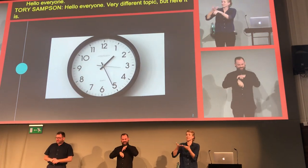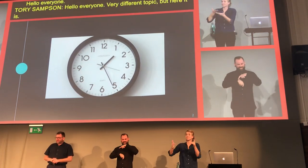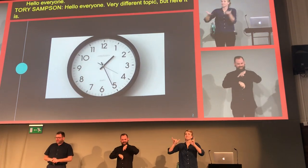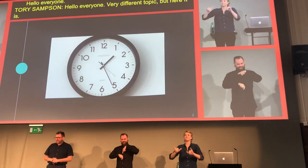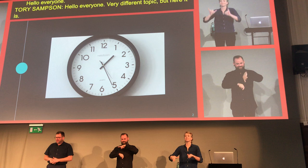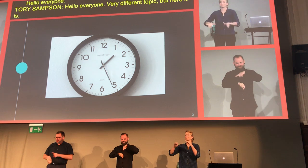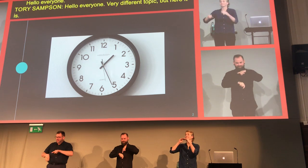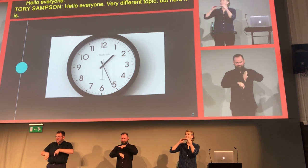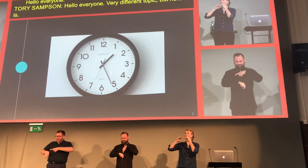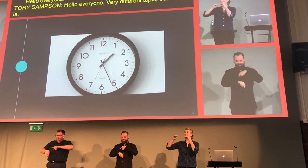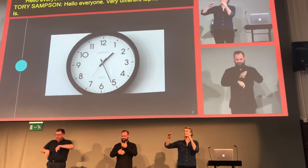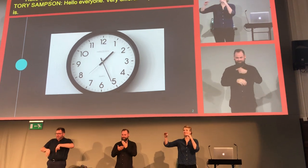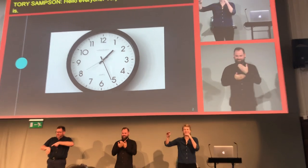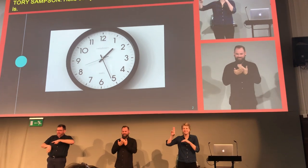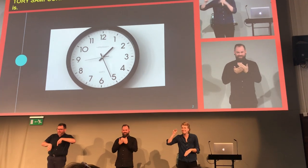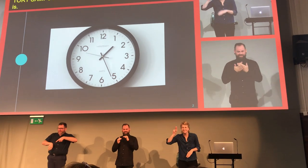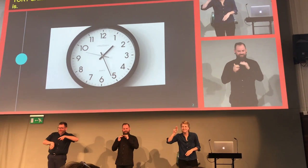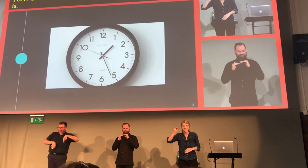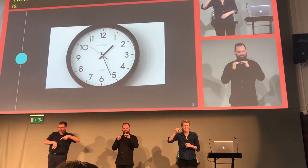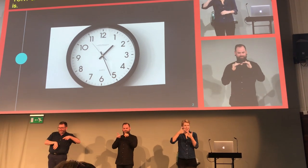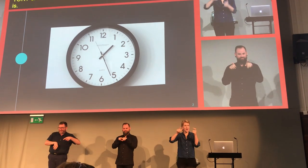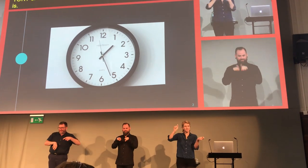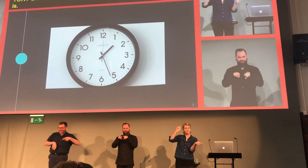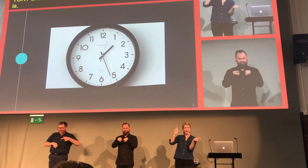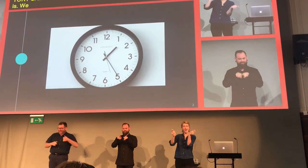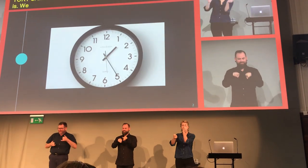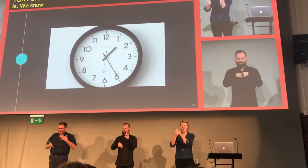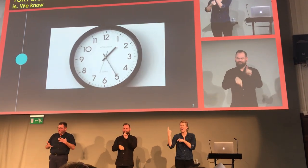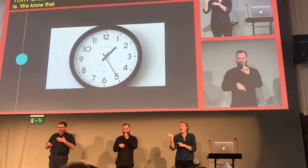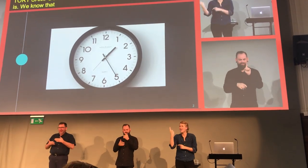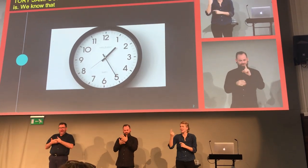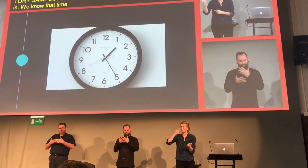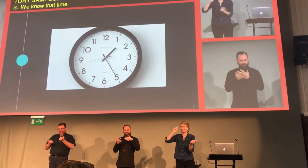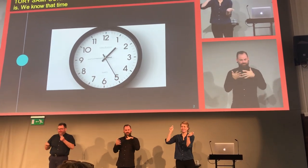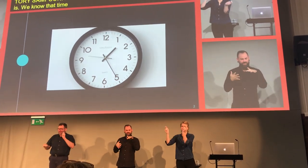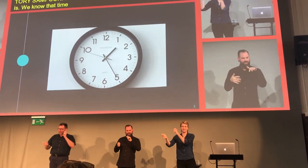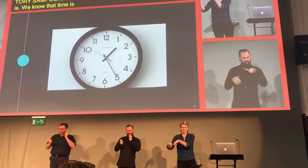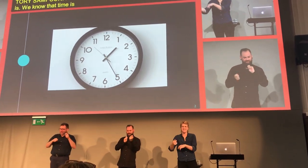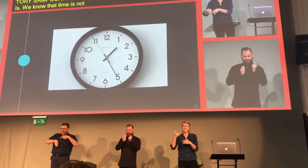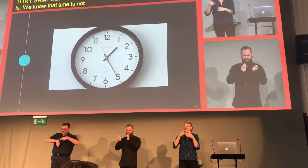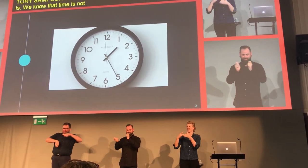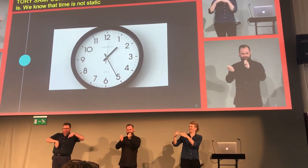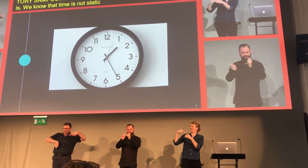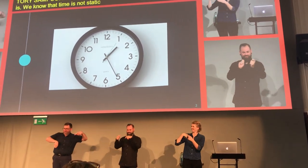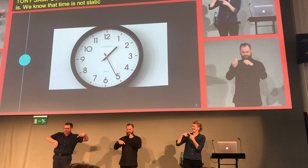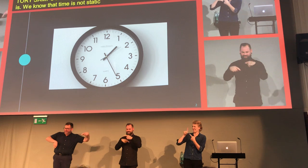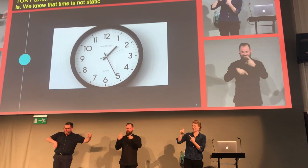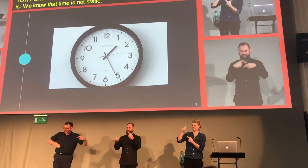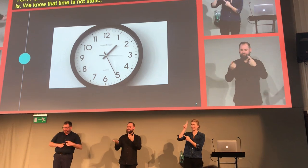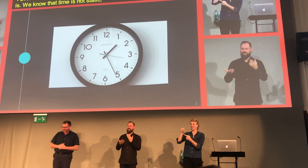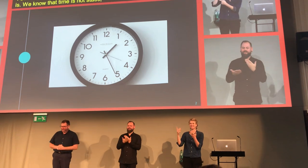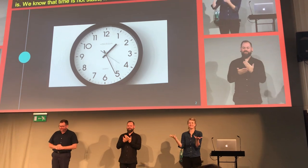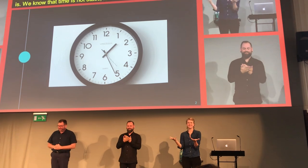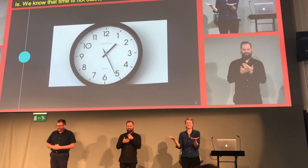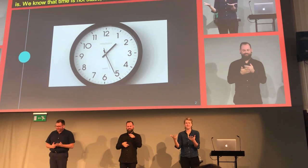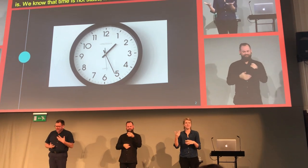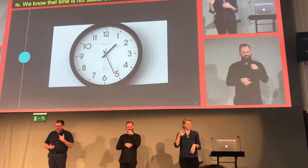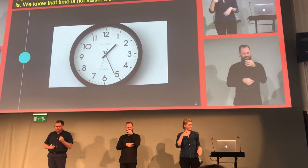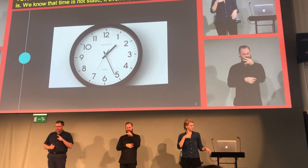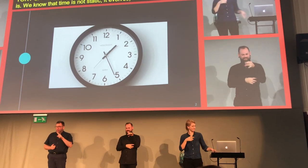We know that time is not static. It evolves, it progresses, as does a language.